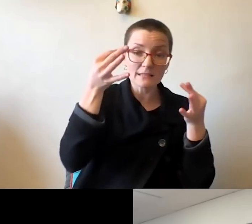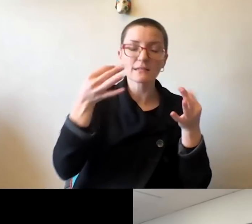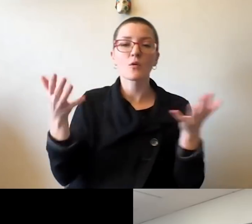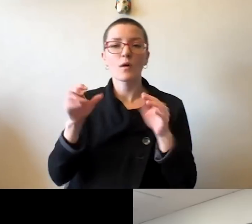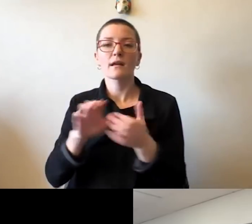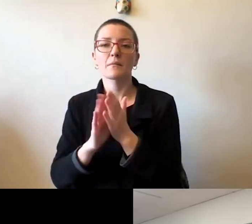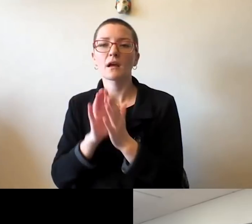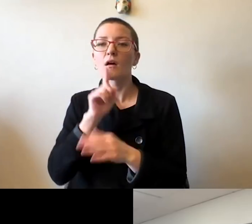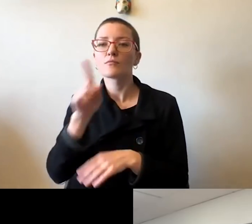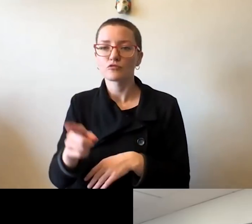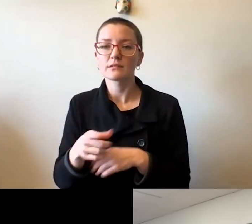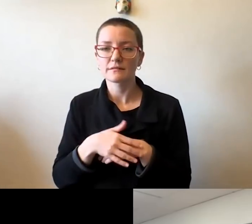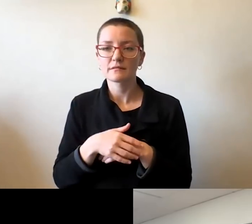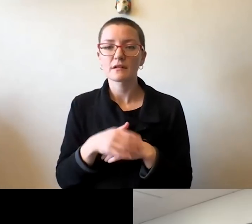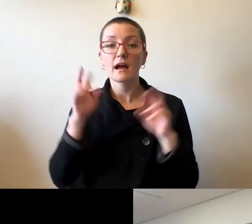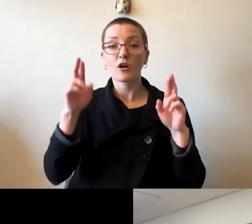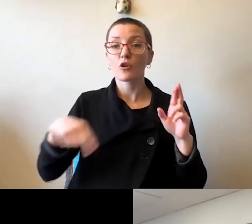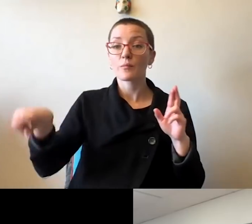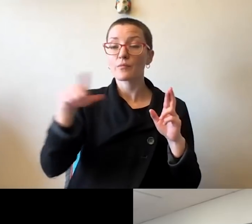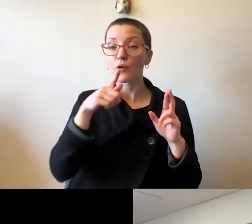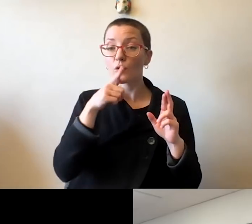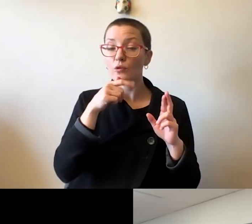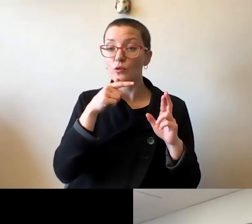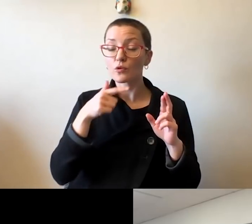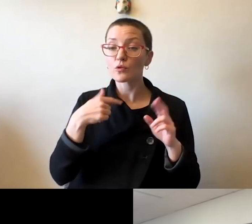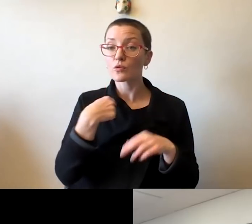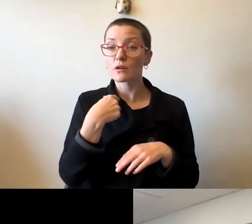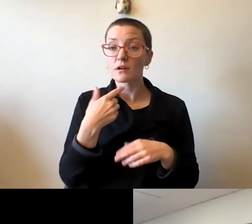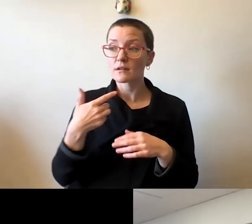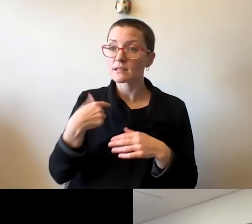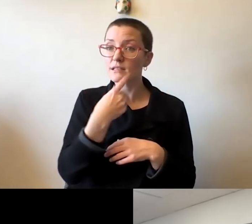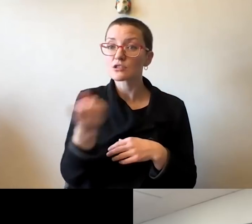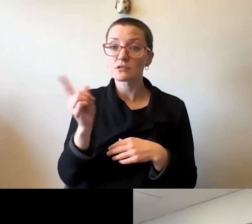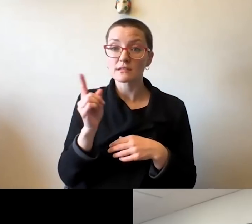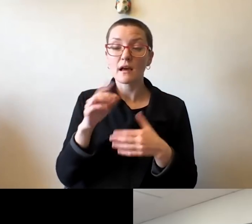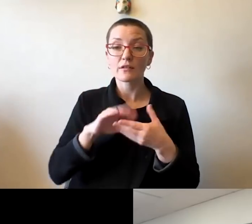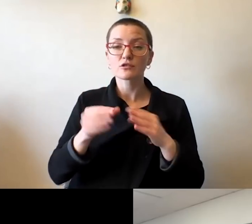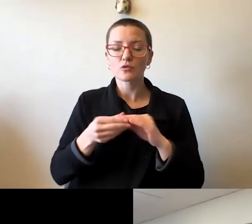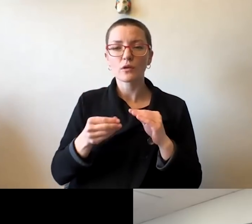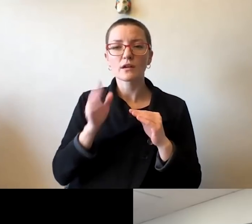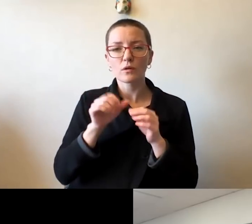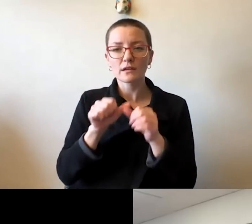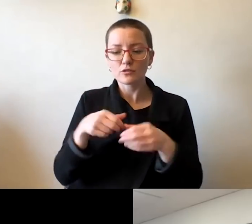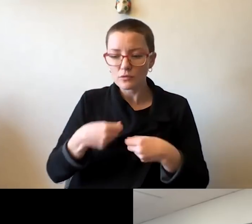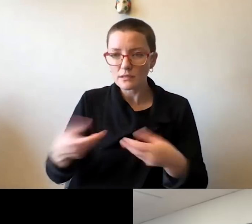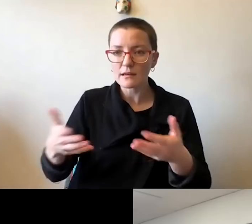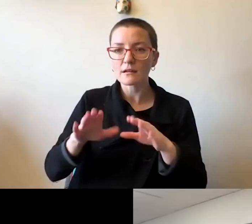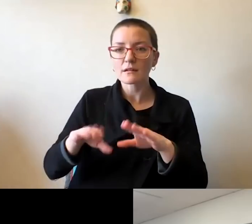I hope that those are the stories that they will go on to tell their children and their grandchildren to assure